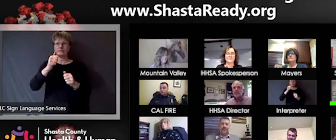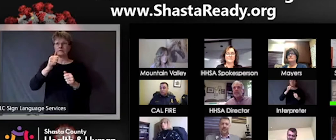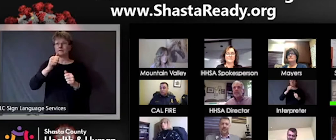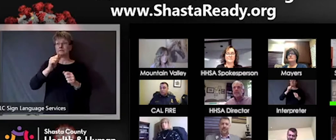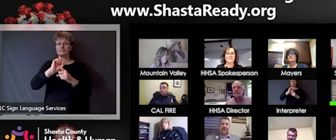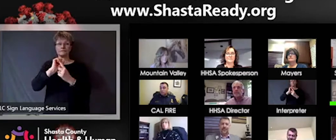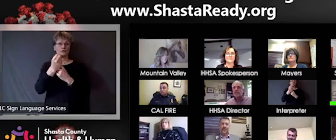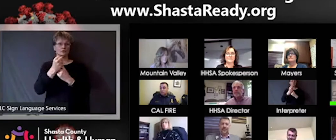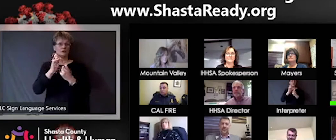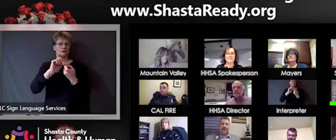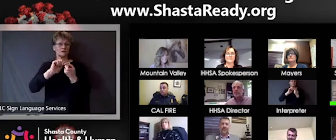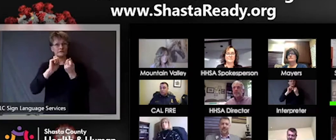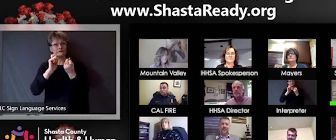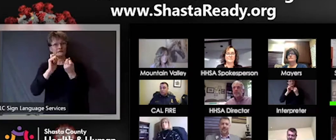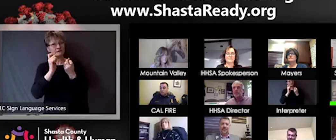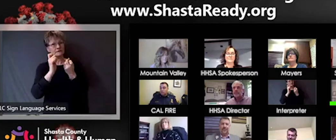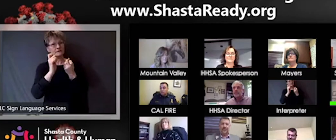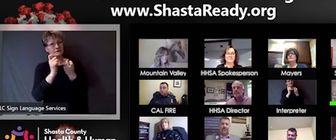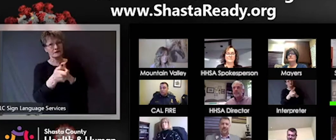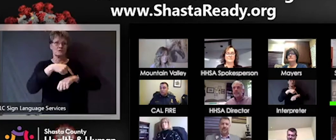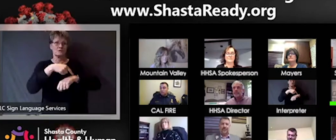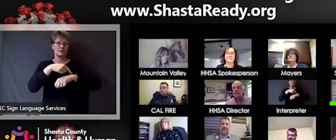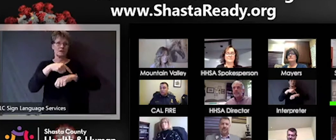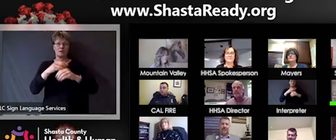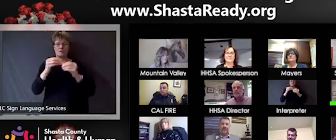time. The more cases we get there's a little bit more